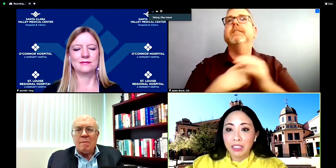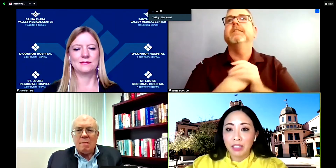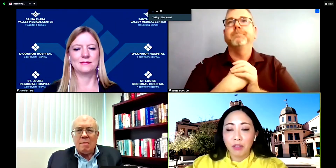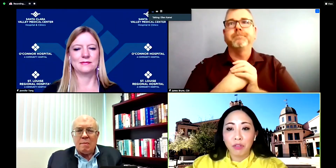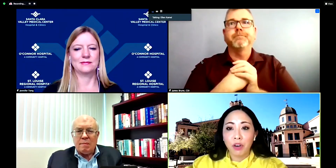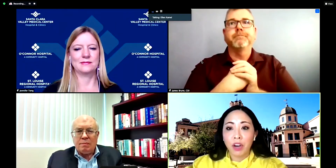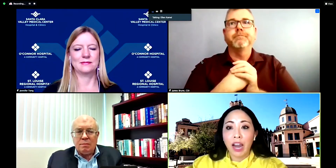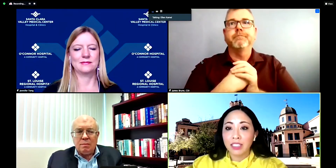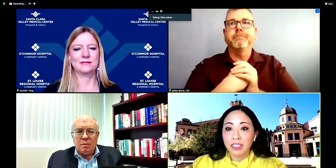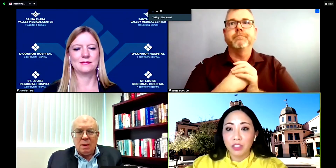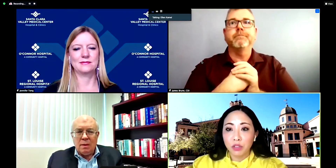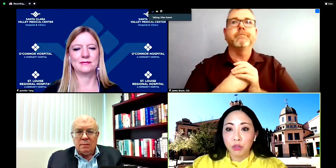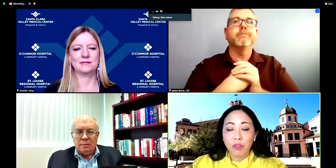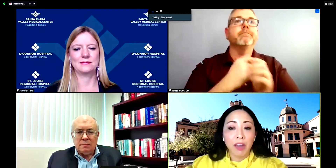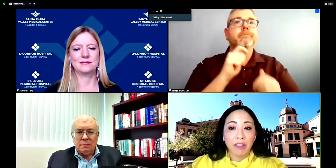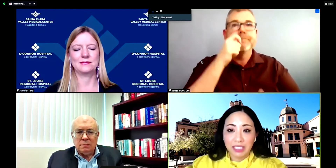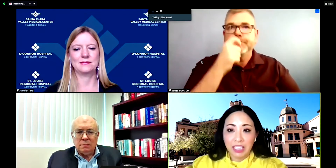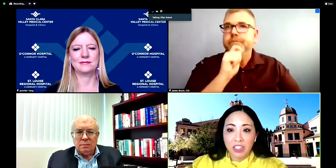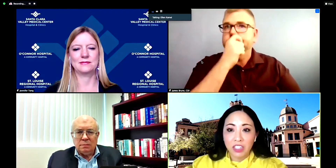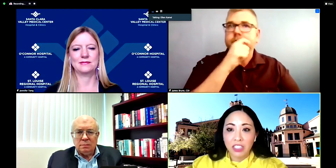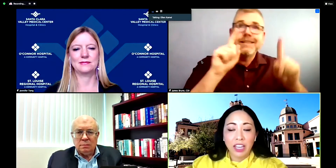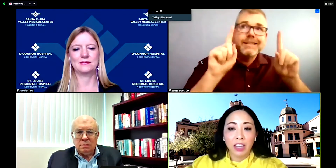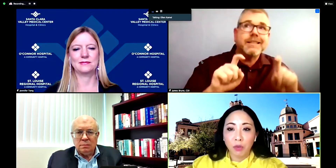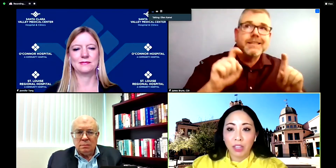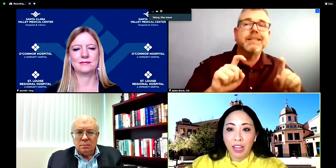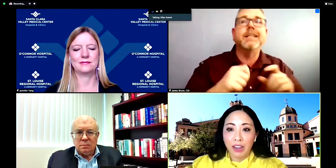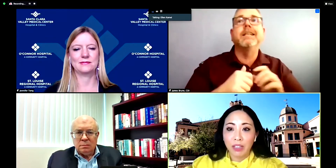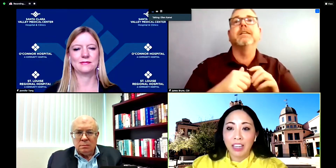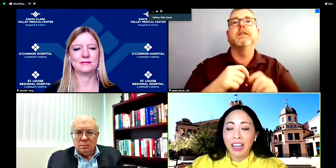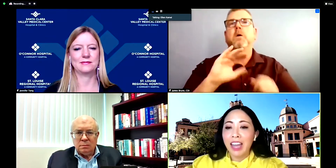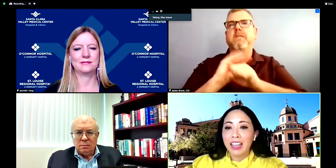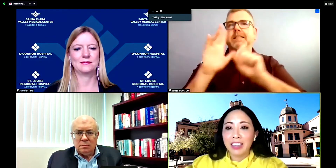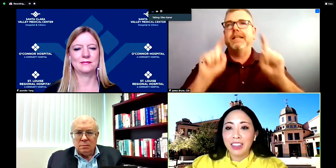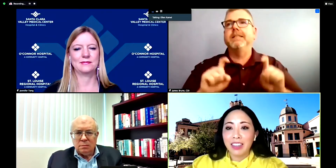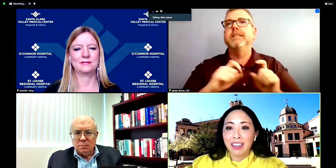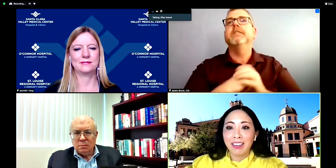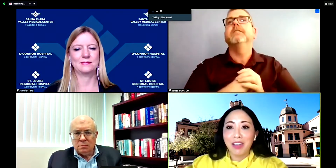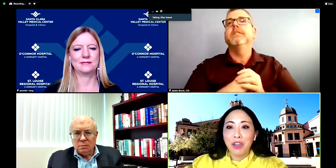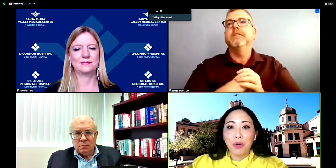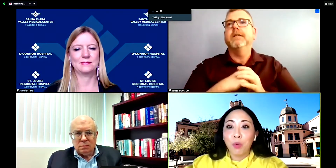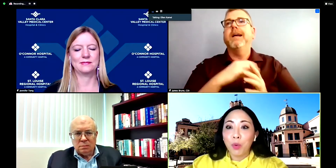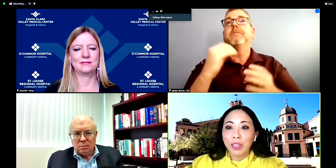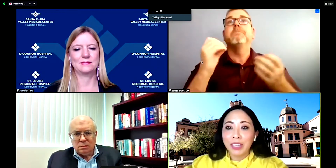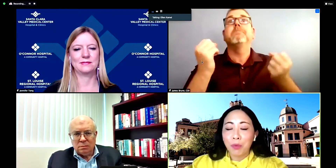asking for access to a vaccination site in north county. I think that, you know, we're willing